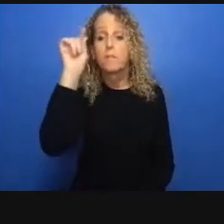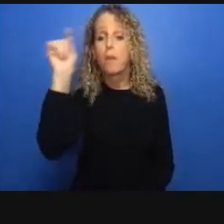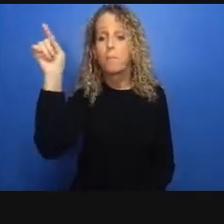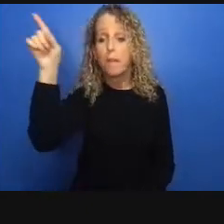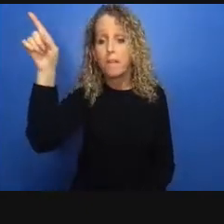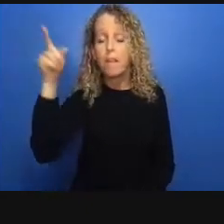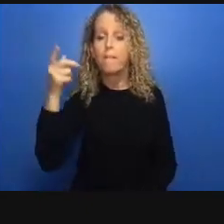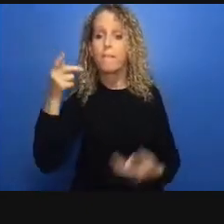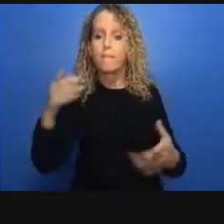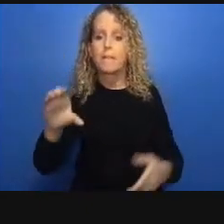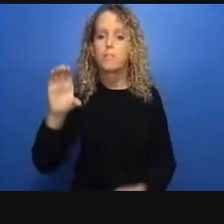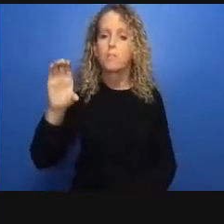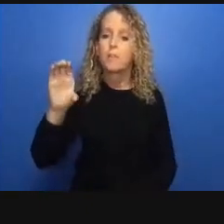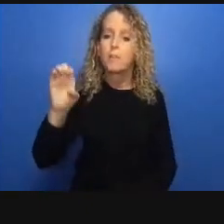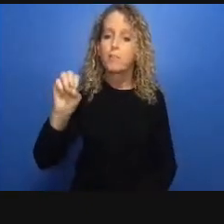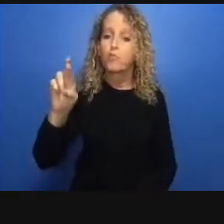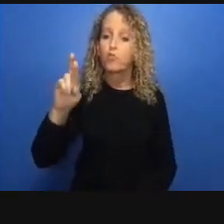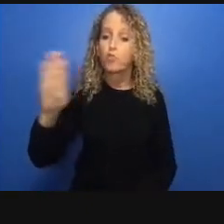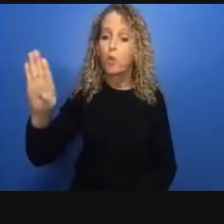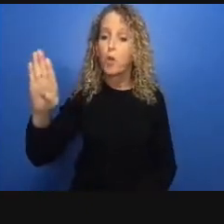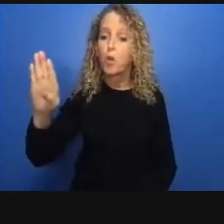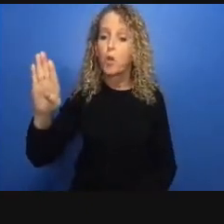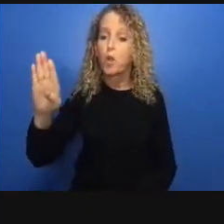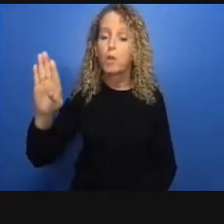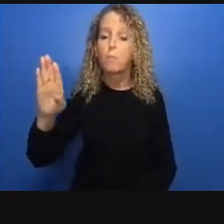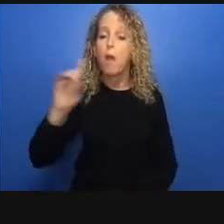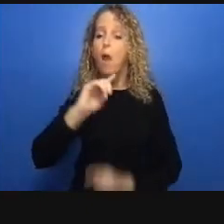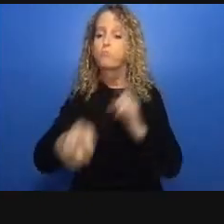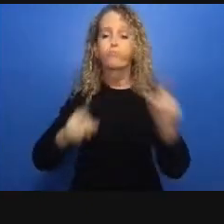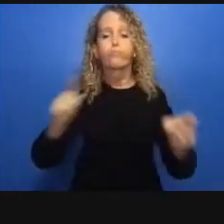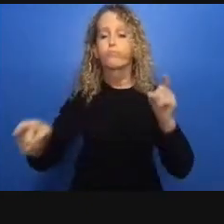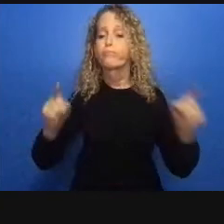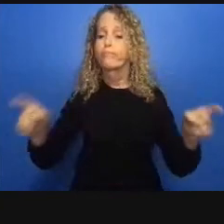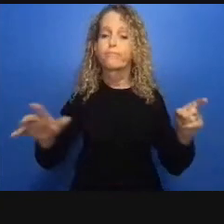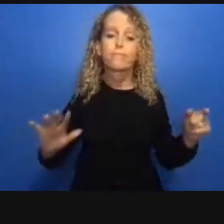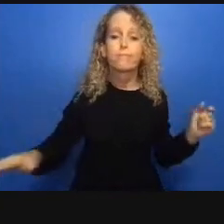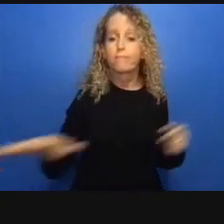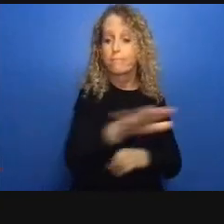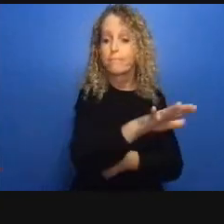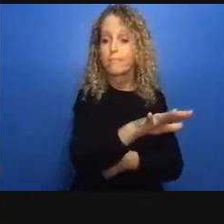so I think we're getting into the complexity of it which is great and so Adelina I would i'm going to